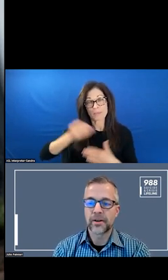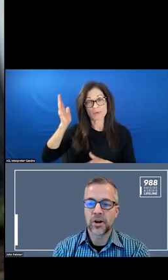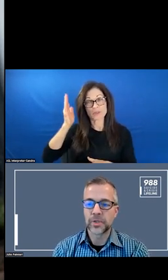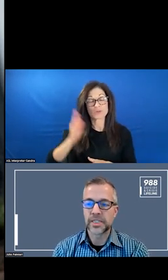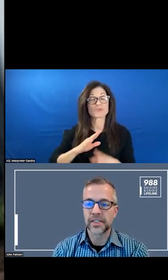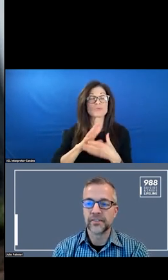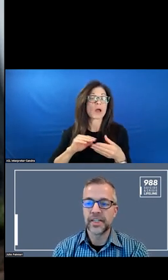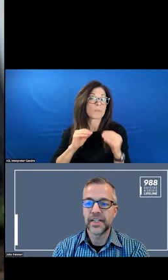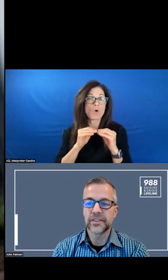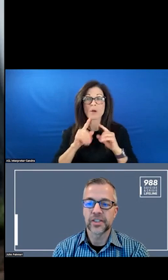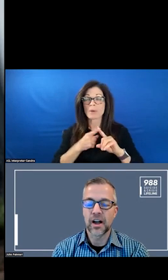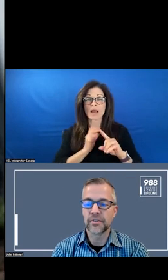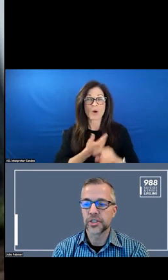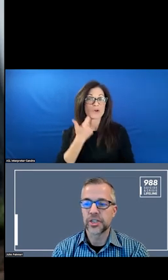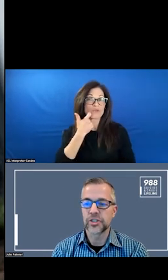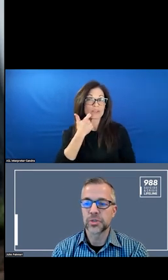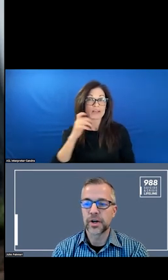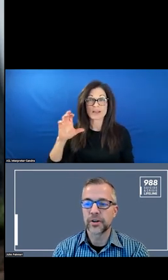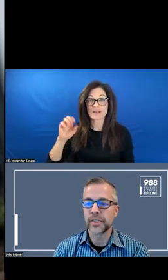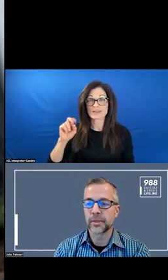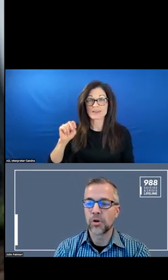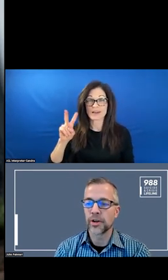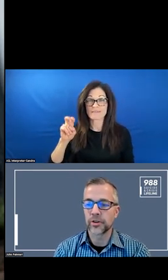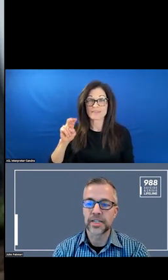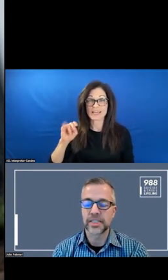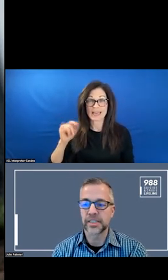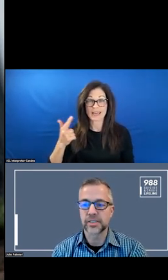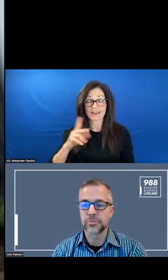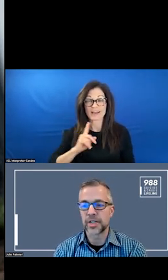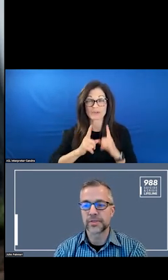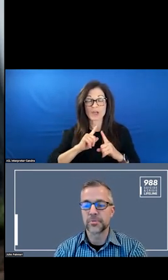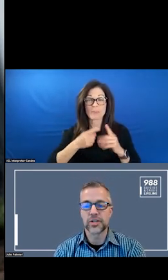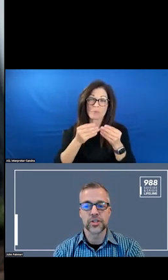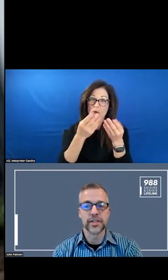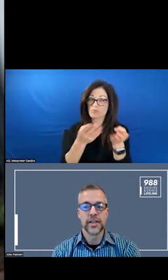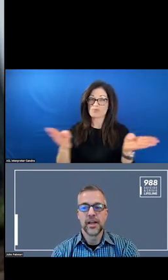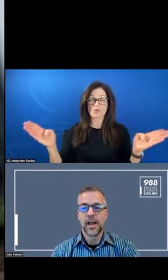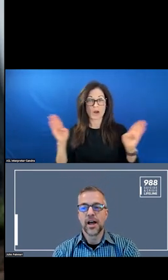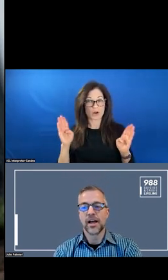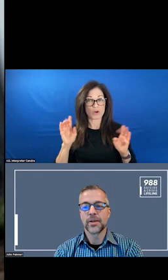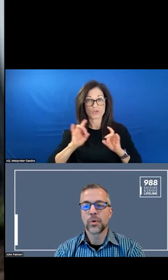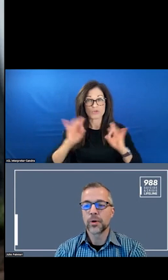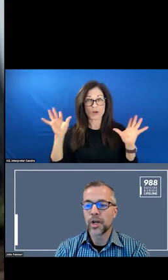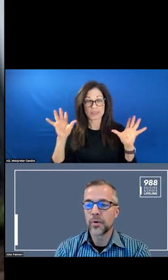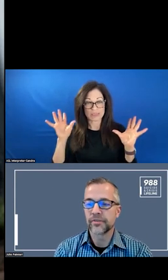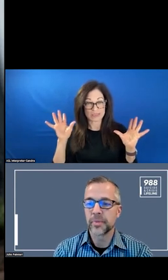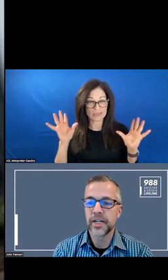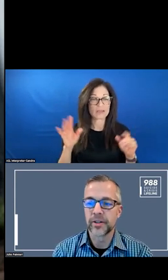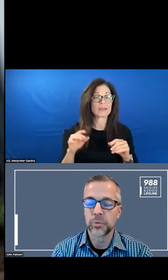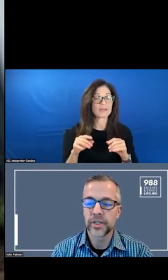ABOUT OUR RECENT CONVENINGS AND CONVERSATIONS REGARDING THE BROADER CRISIS TRANSITION AND WHERE ARE WE GOING FROM HERE AND